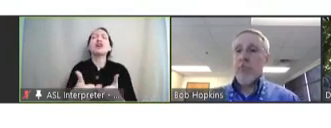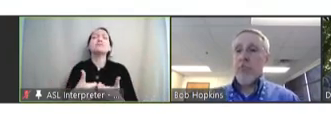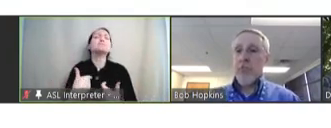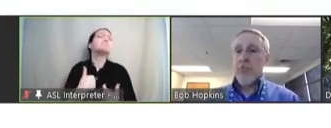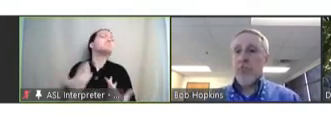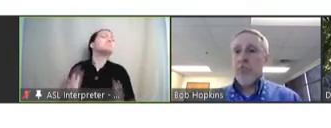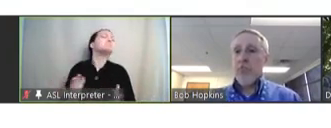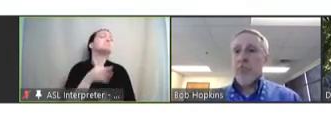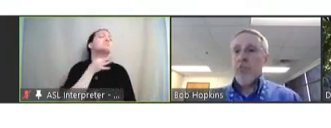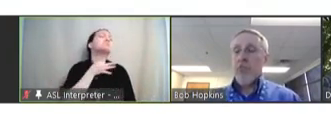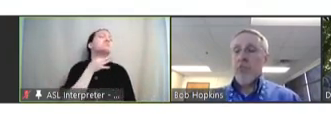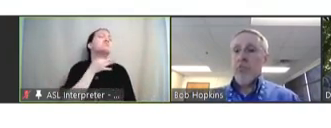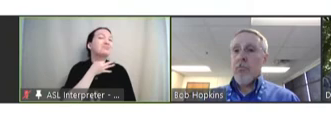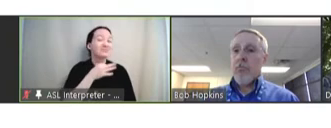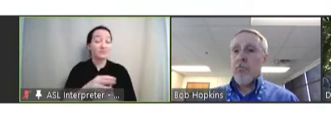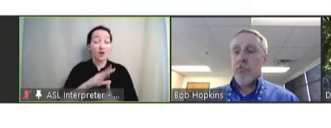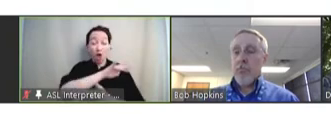what are -- among all of these issues, what are the